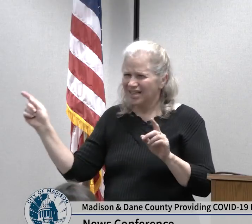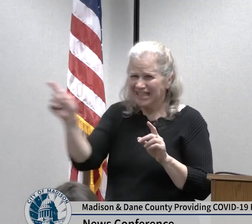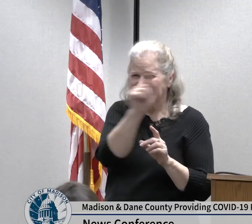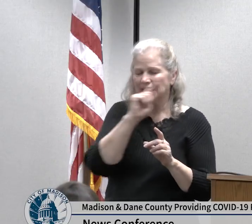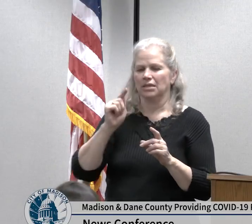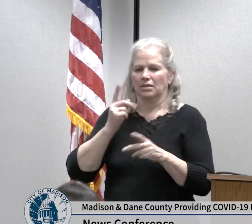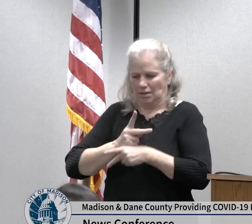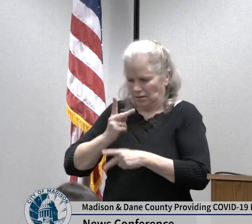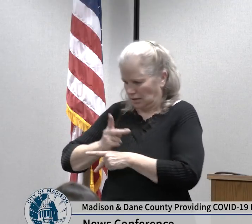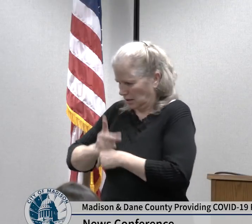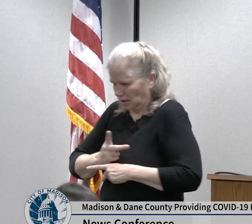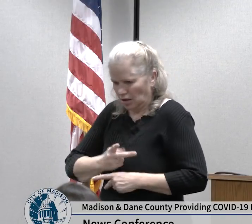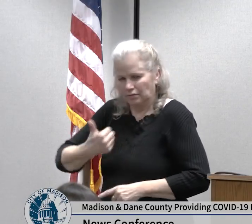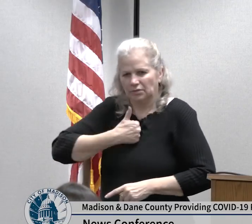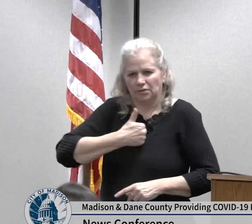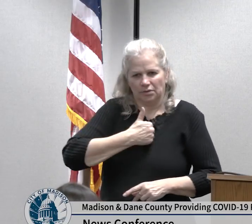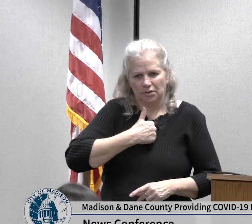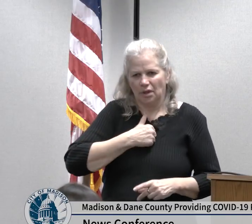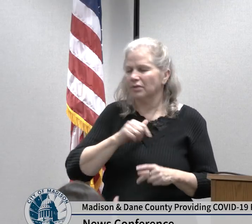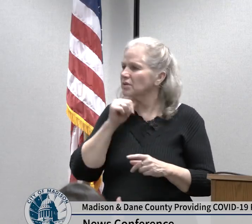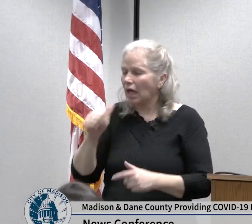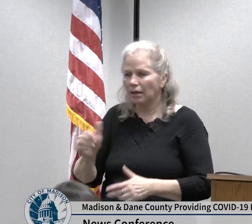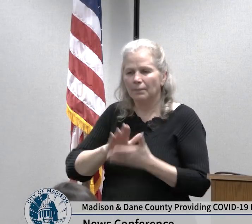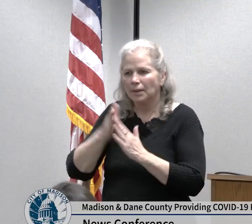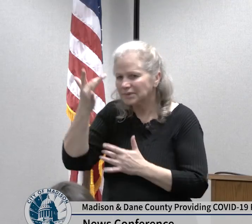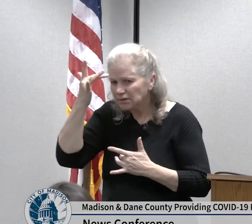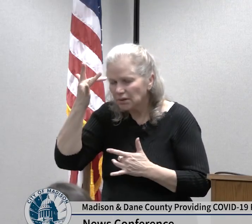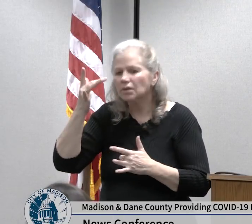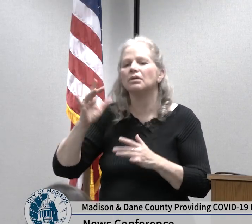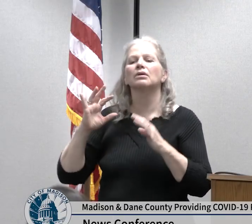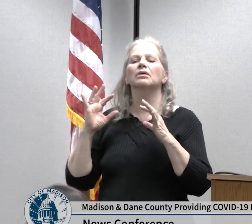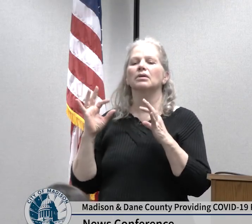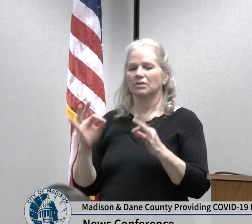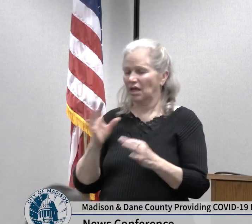there will be on our hospitals and clinics our response to coronavirus is